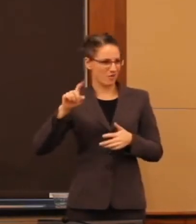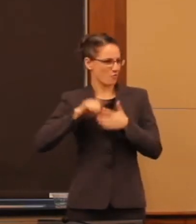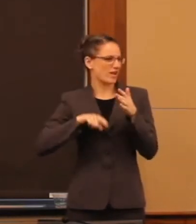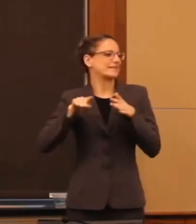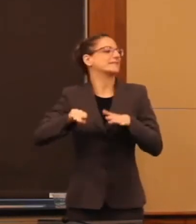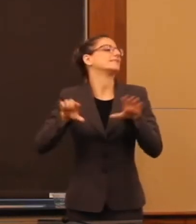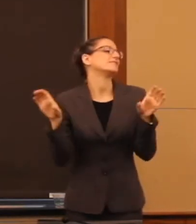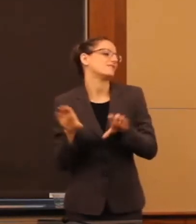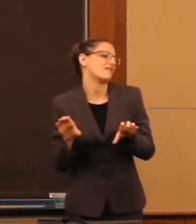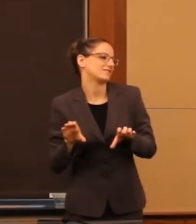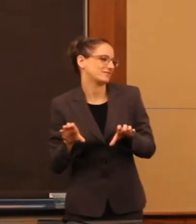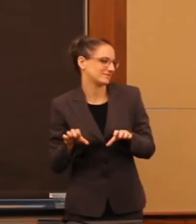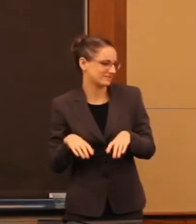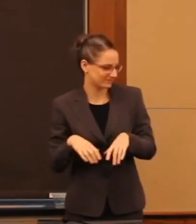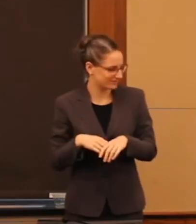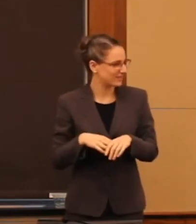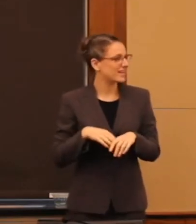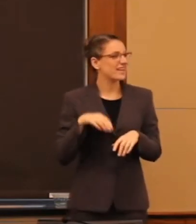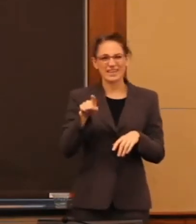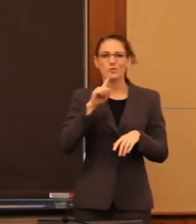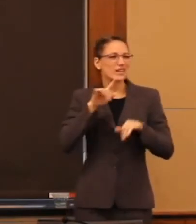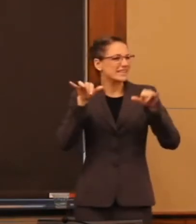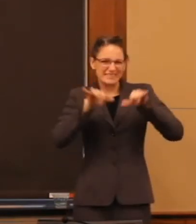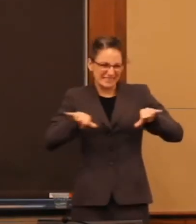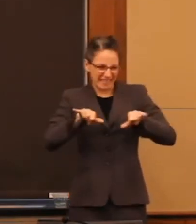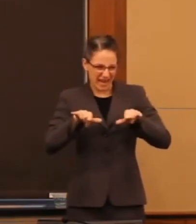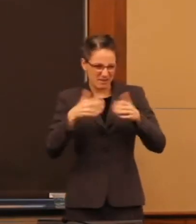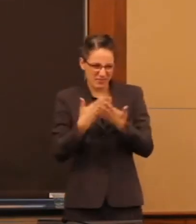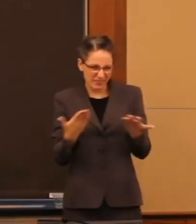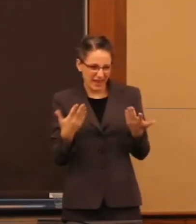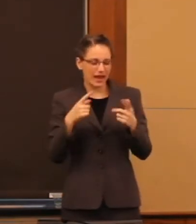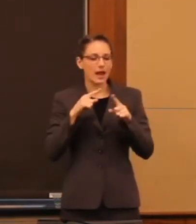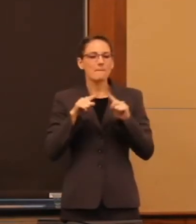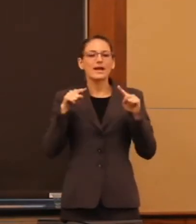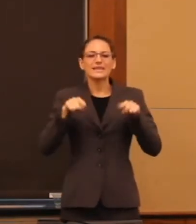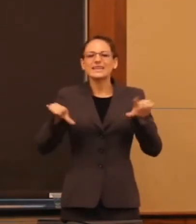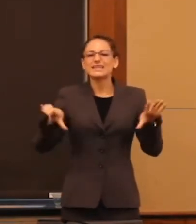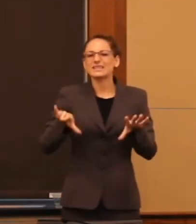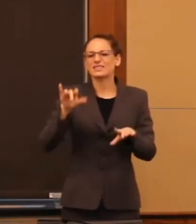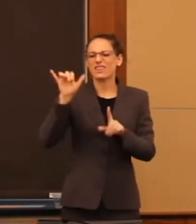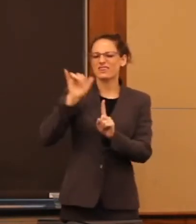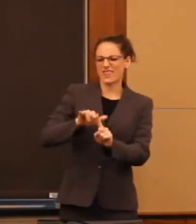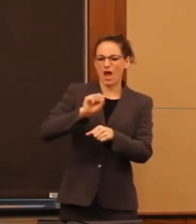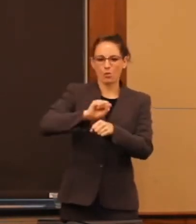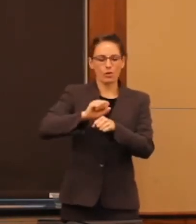the same thing, only he's been doing it for his entire life.